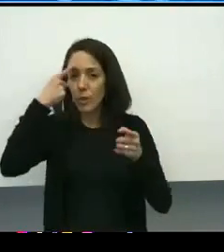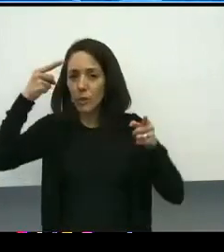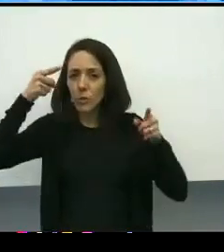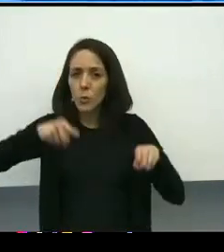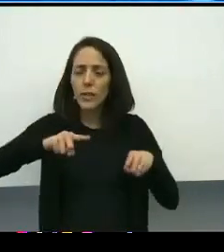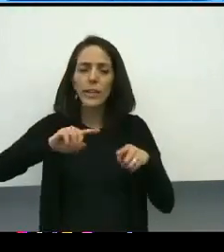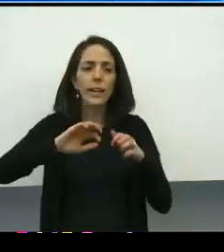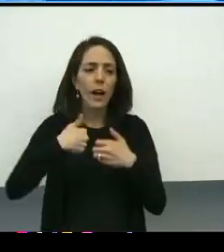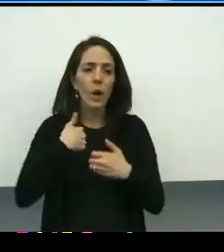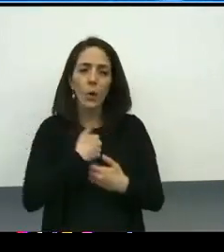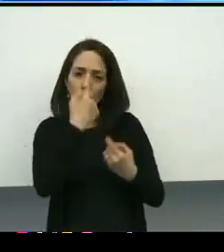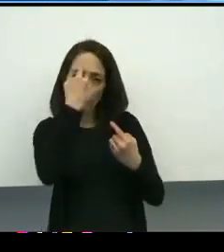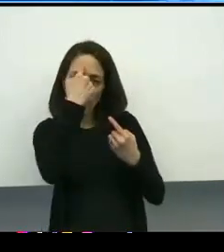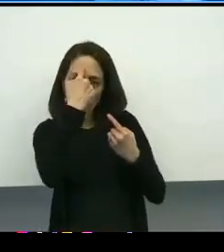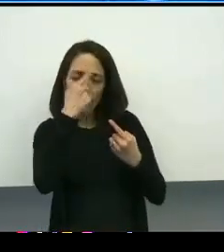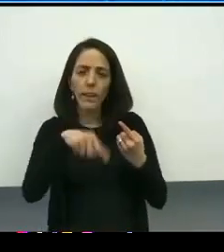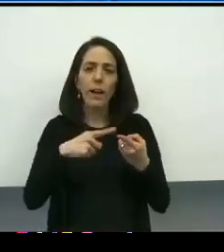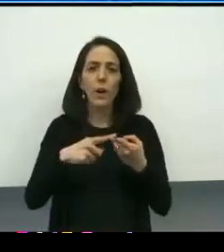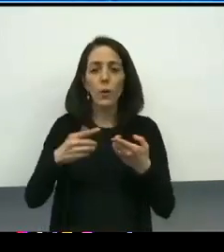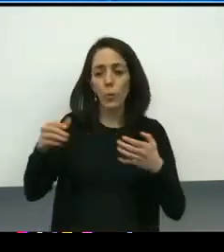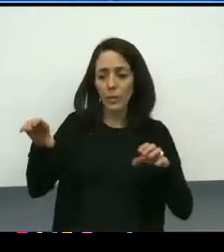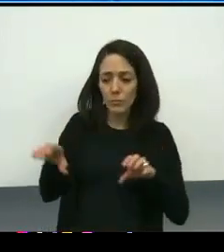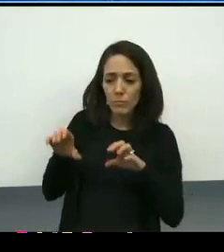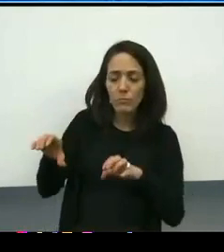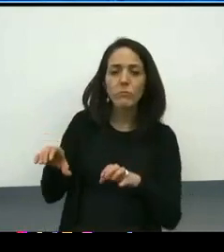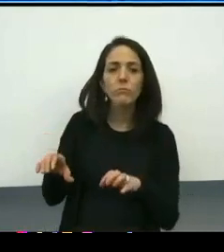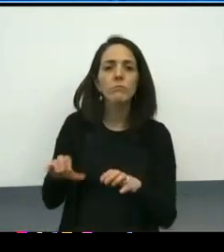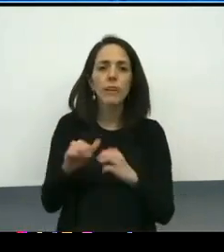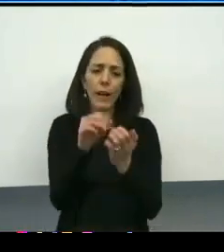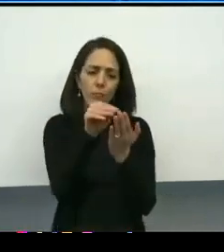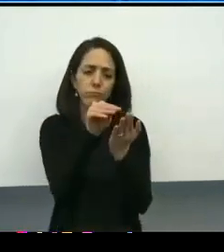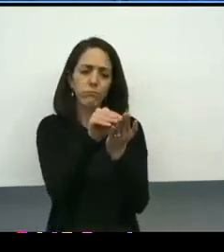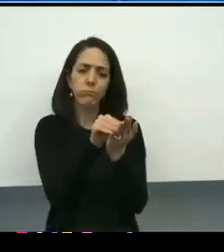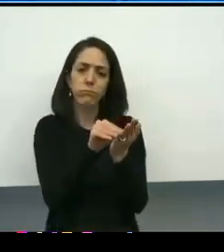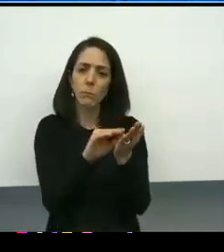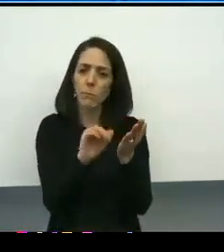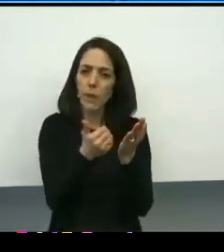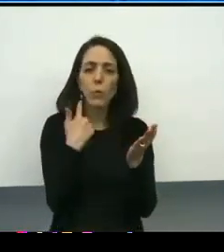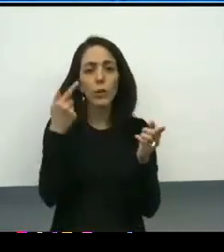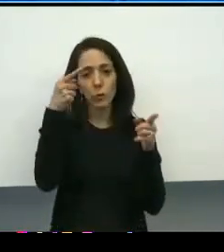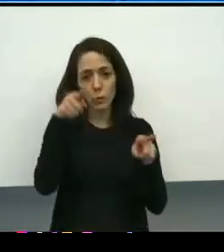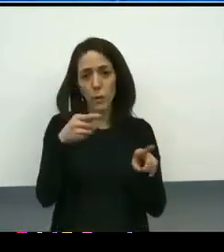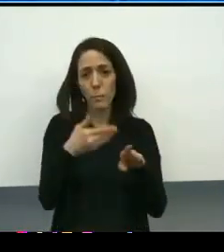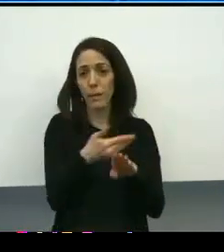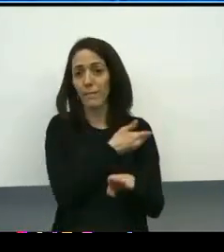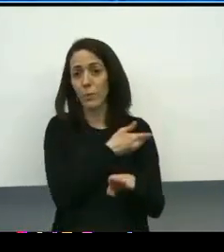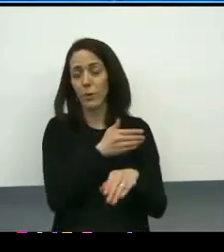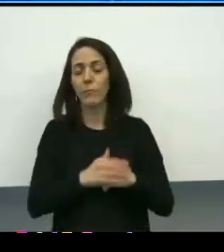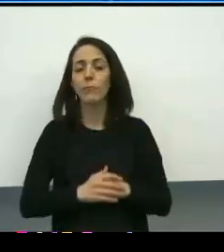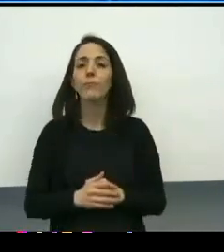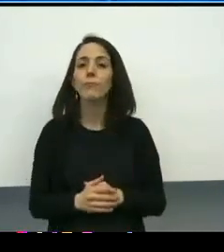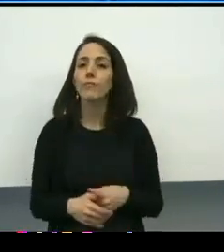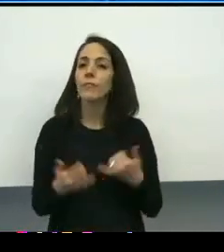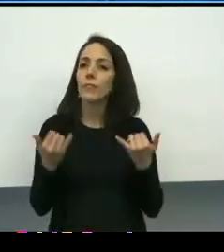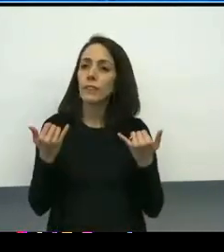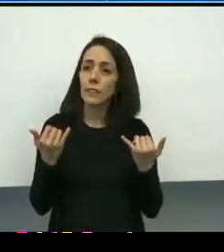think about framing the work and tracking it. The other piece that we thought was important to acknowledge